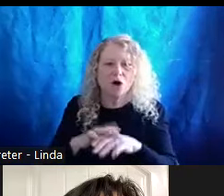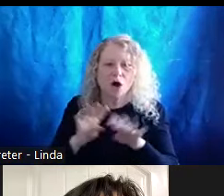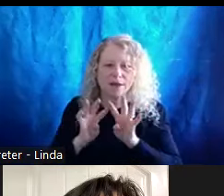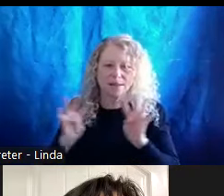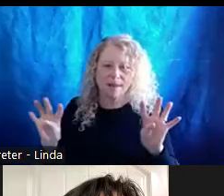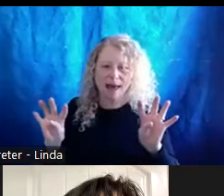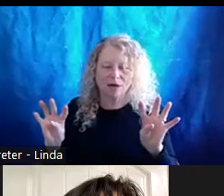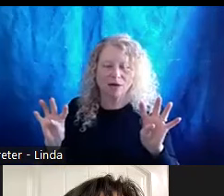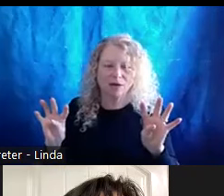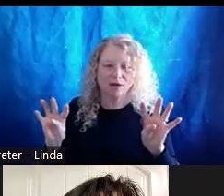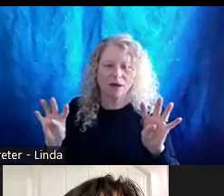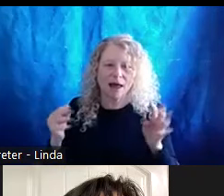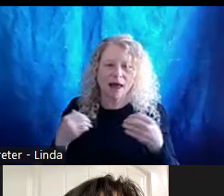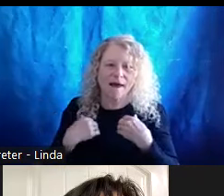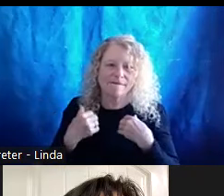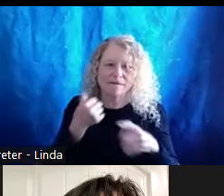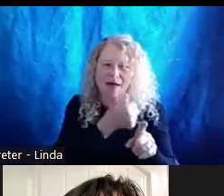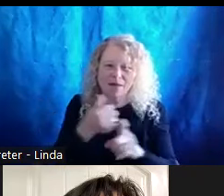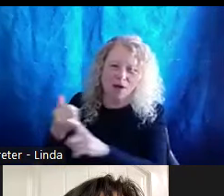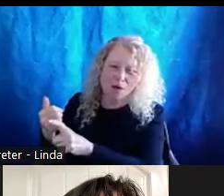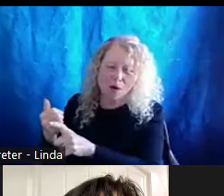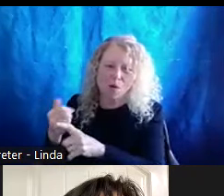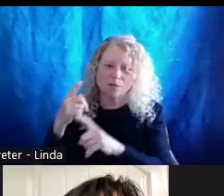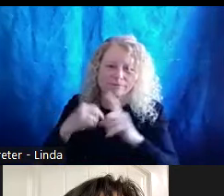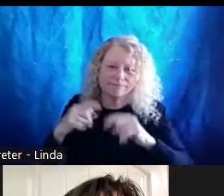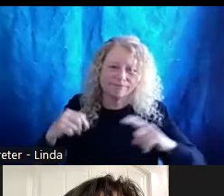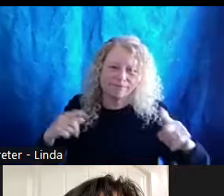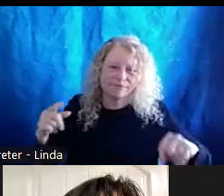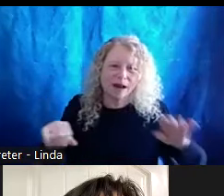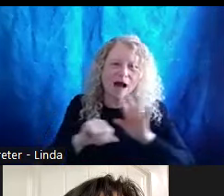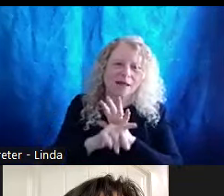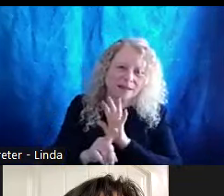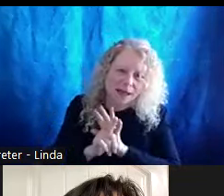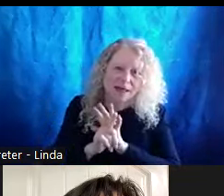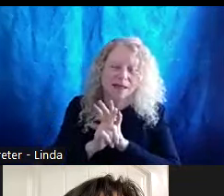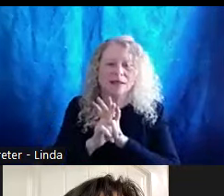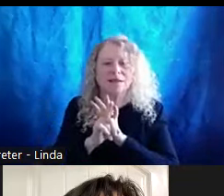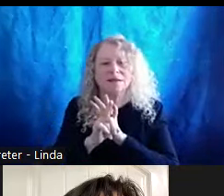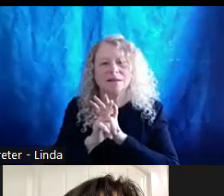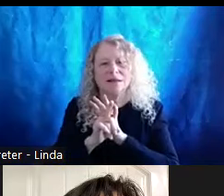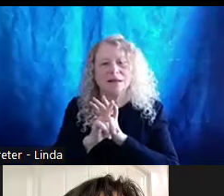own kaleidoscope of identities as folks have shared during our self